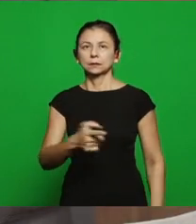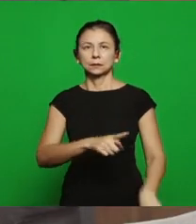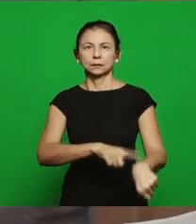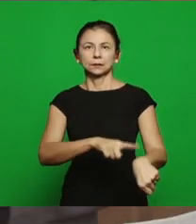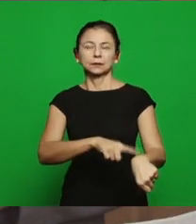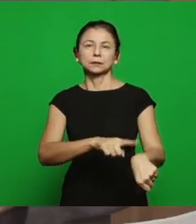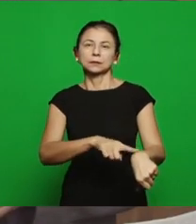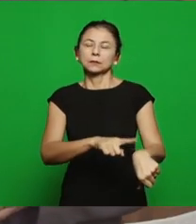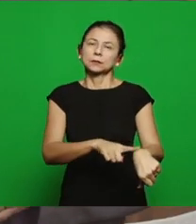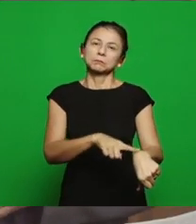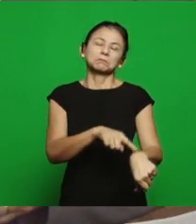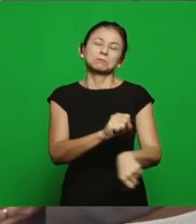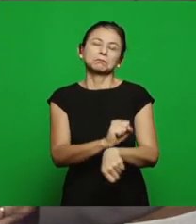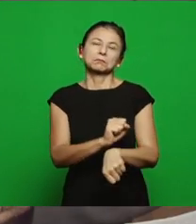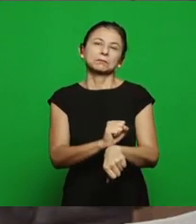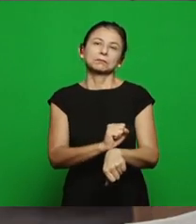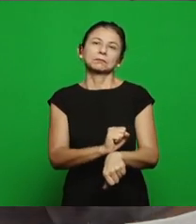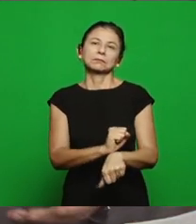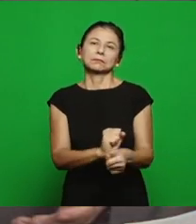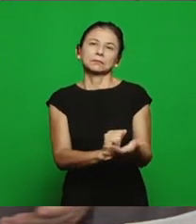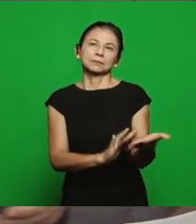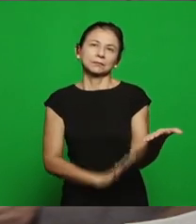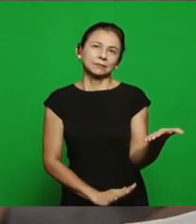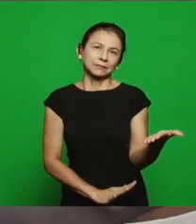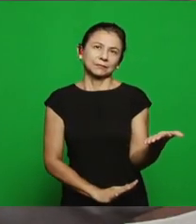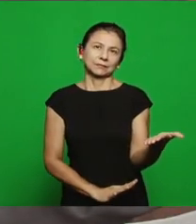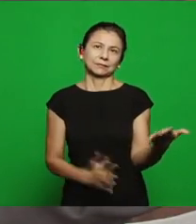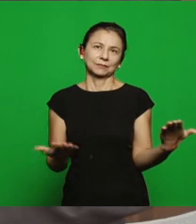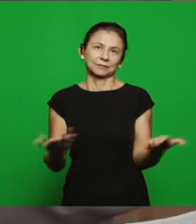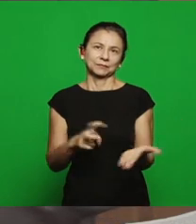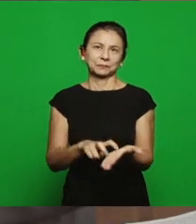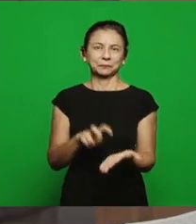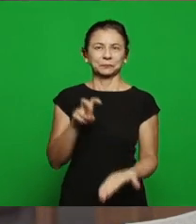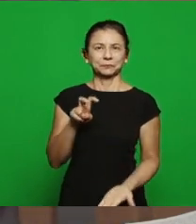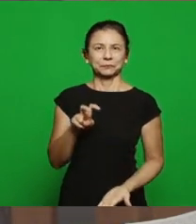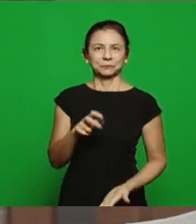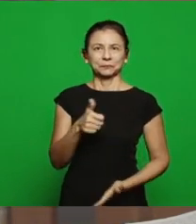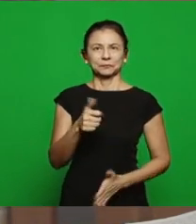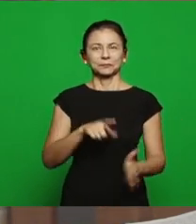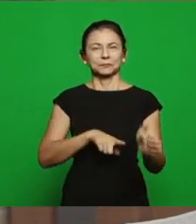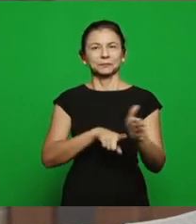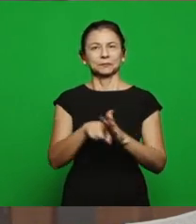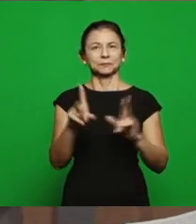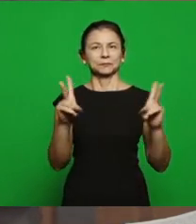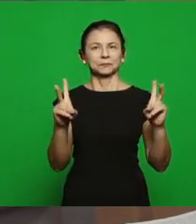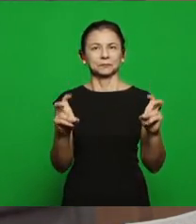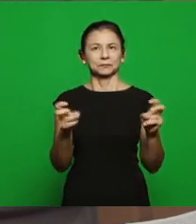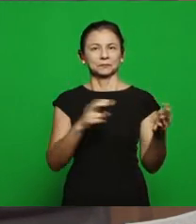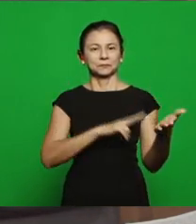to do the first work this morning the question is, the subject is the letter to the church